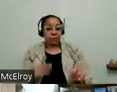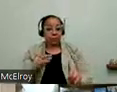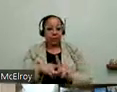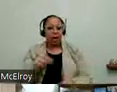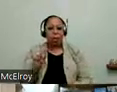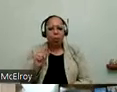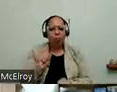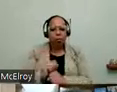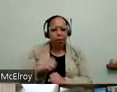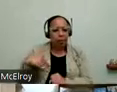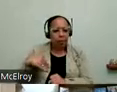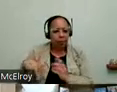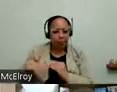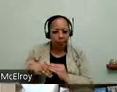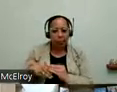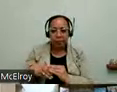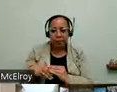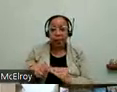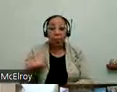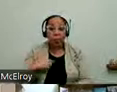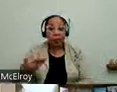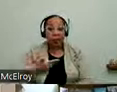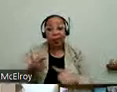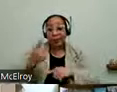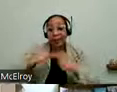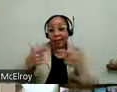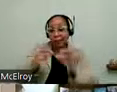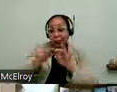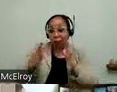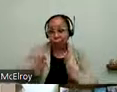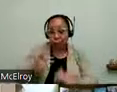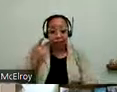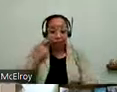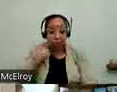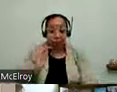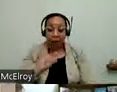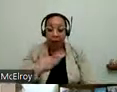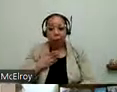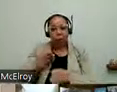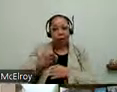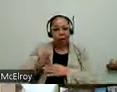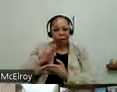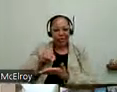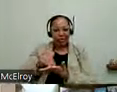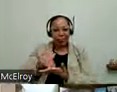which is we are hiring a sign language interpreter for our career center. And the reason why we're doing that is because over the years when I worked